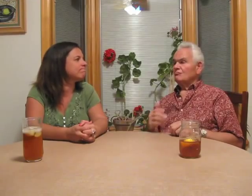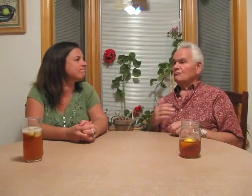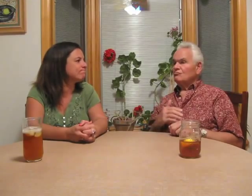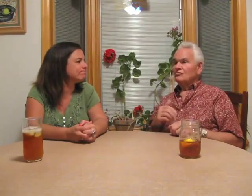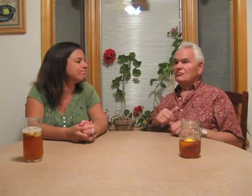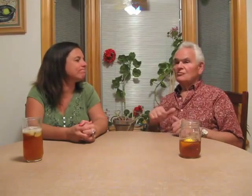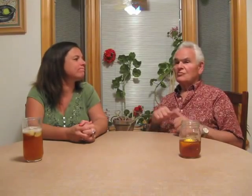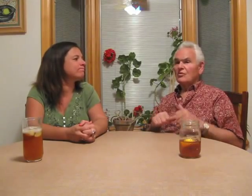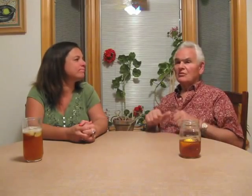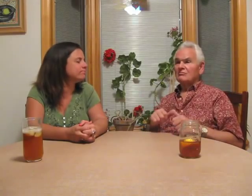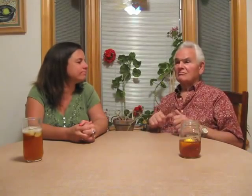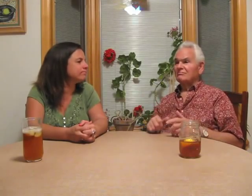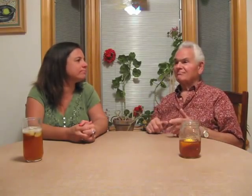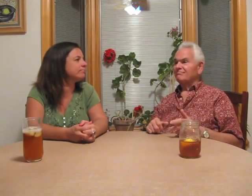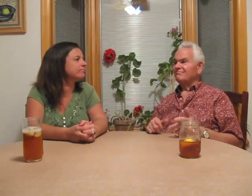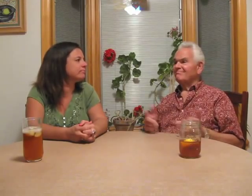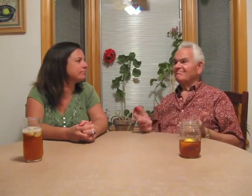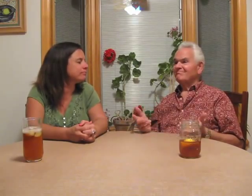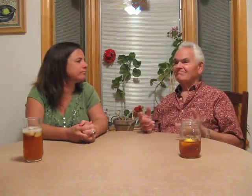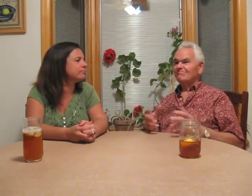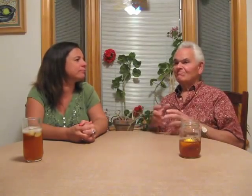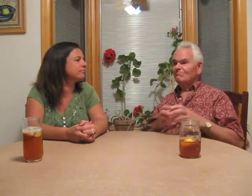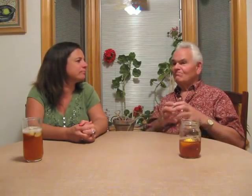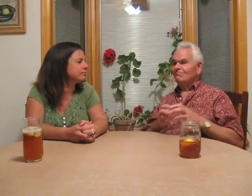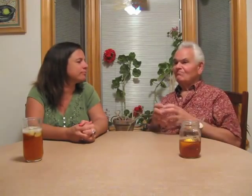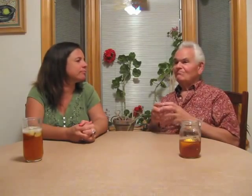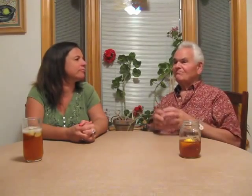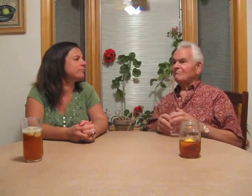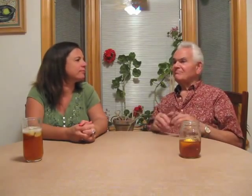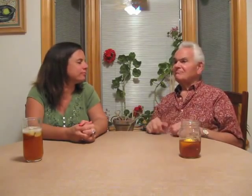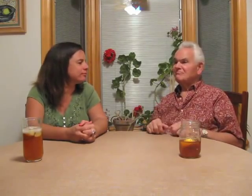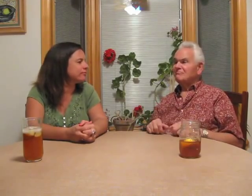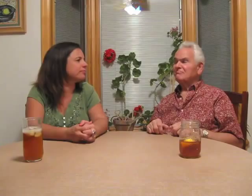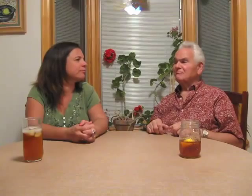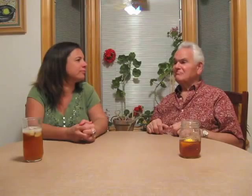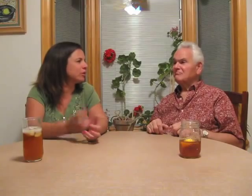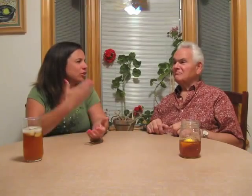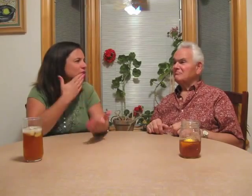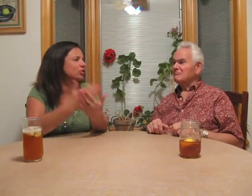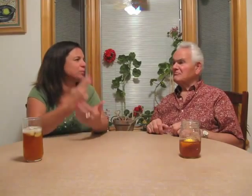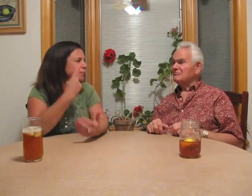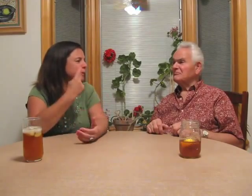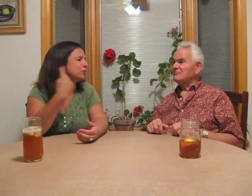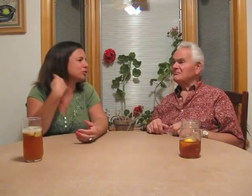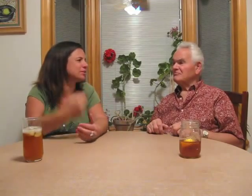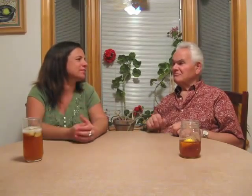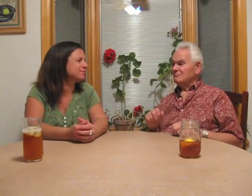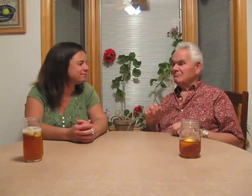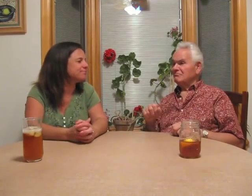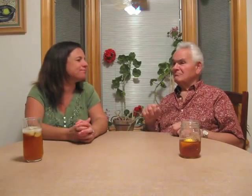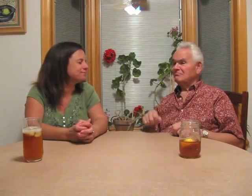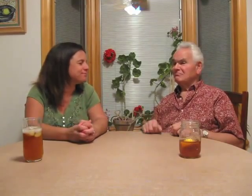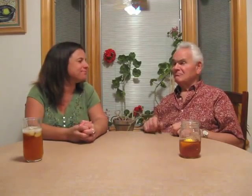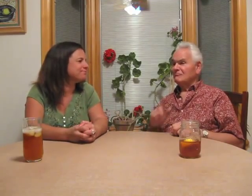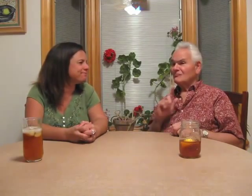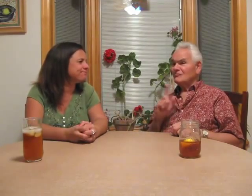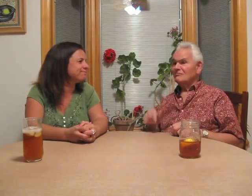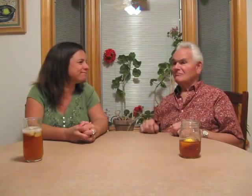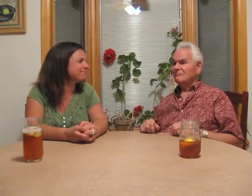I liked Fanwood very well. I enjoyed socializing and getting together. Ahh, good memories. Joe: Oh yes, certainly.